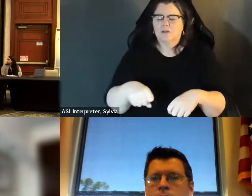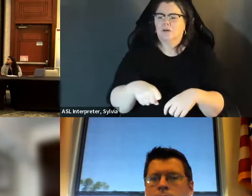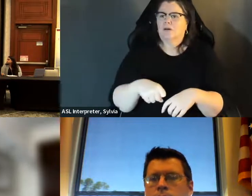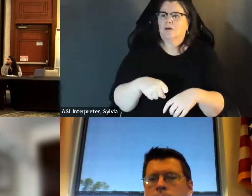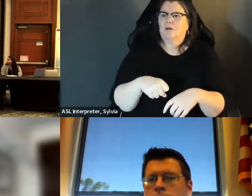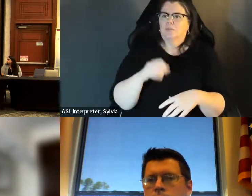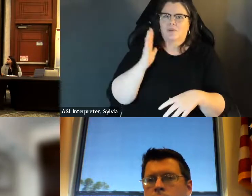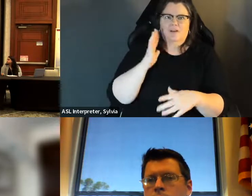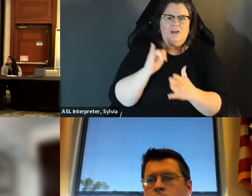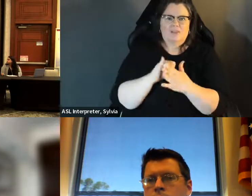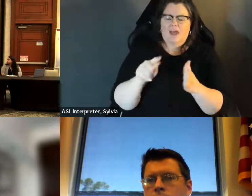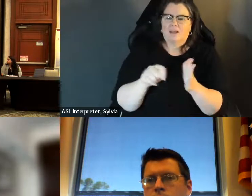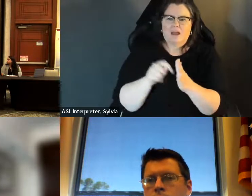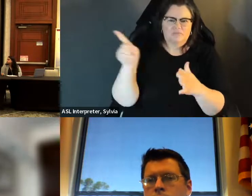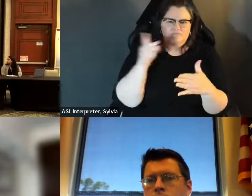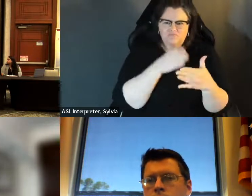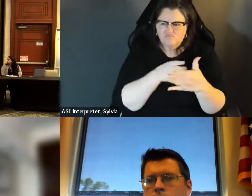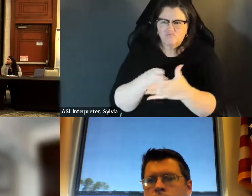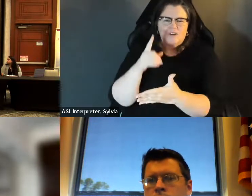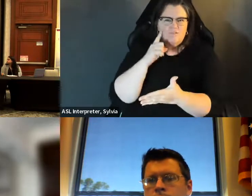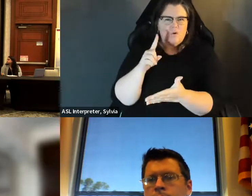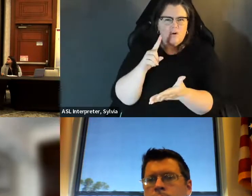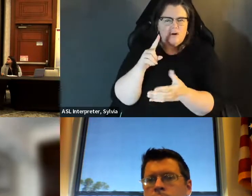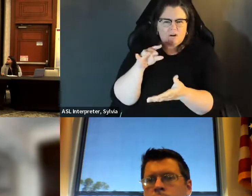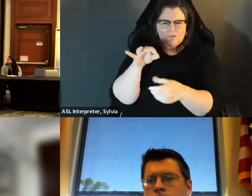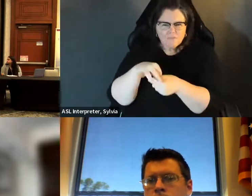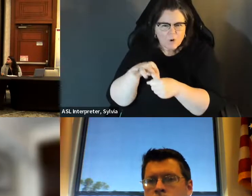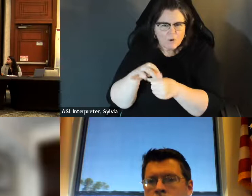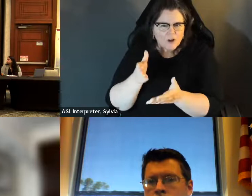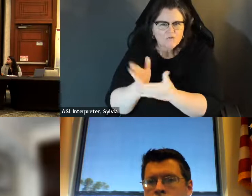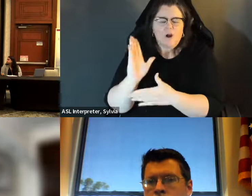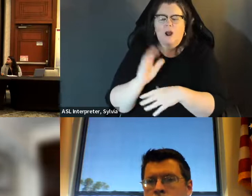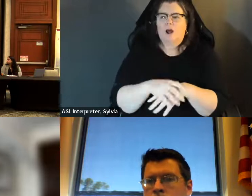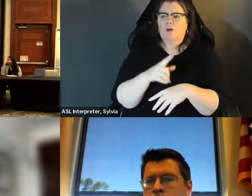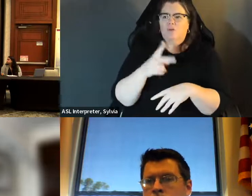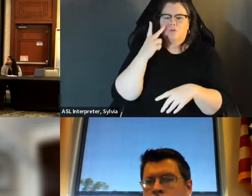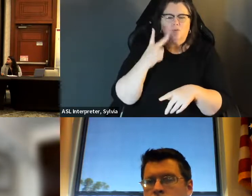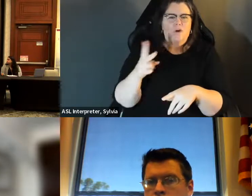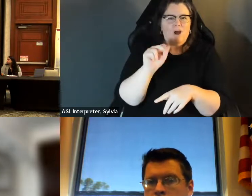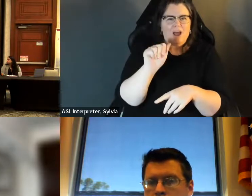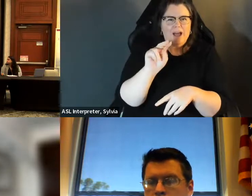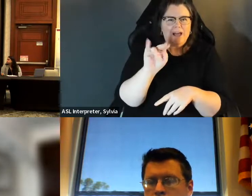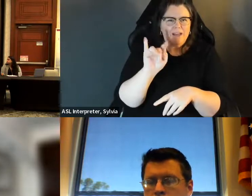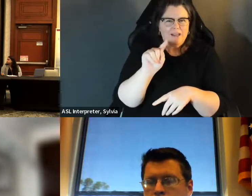this, because what we are seeing now is, you know, the cycle returning where these attacks on LGBT students and on honest conversations about racism or a lot like the Johns committee back in the fifties and sixties where you saw purges and then education, system you also saw attacks on voting also saw attacks on voting rights. When you saw Anita